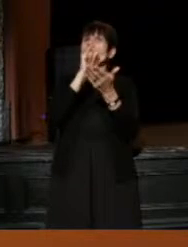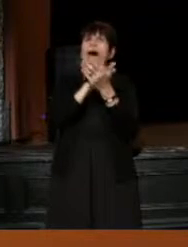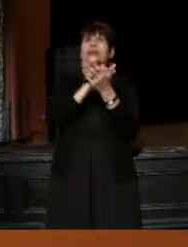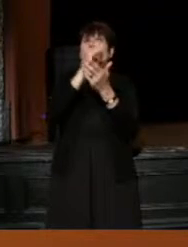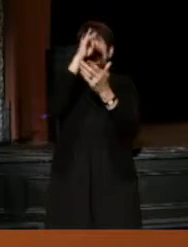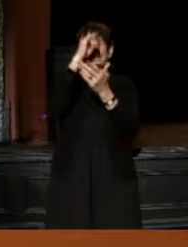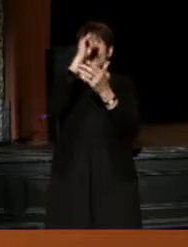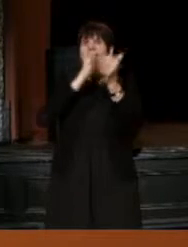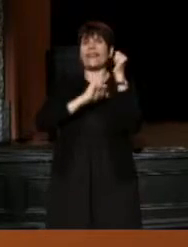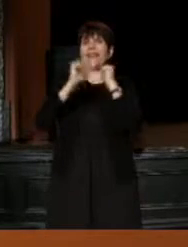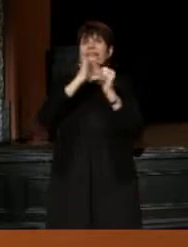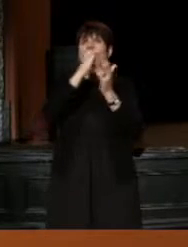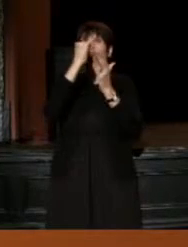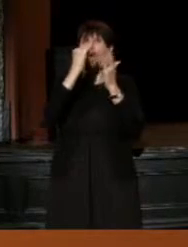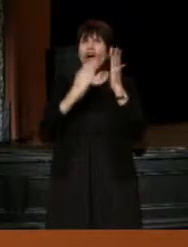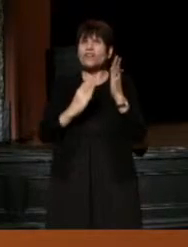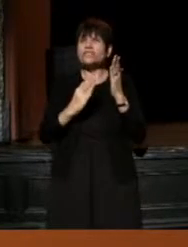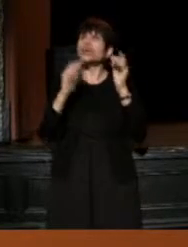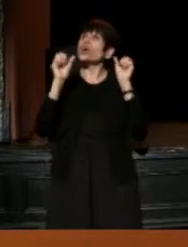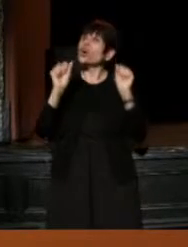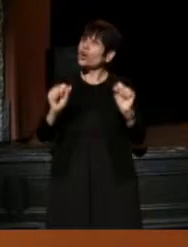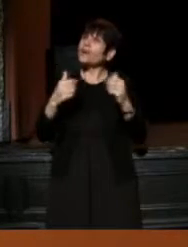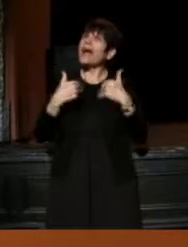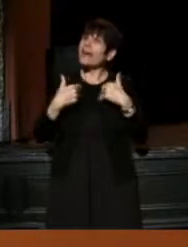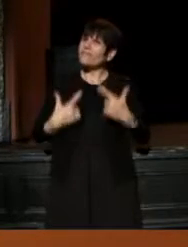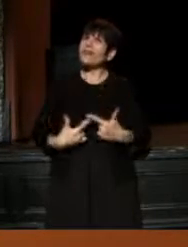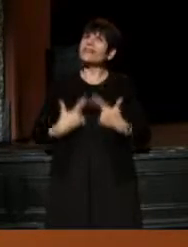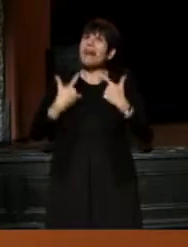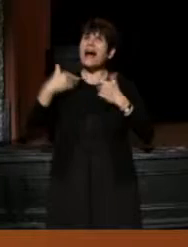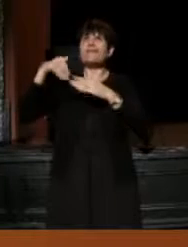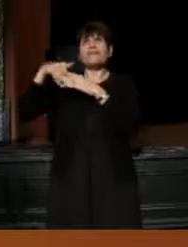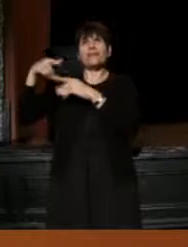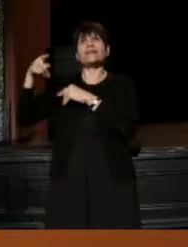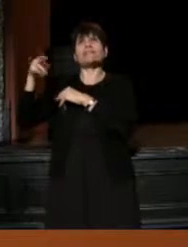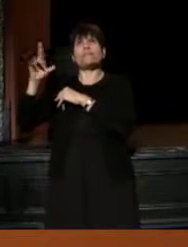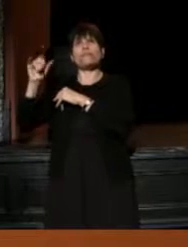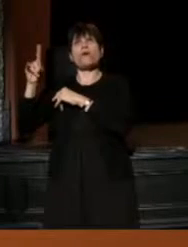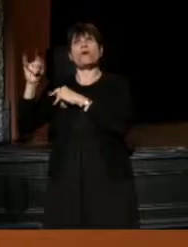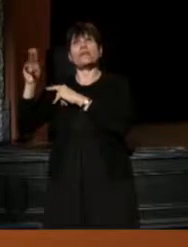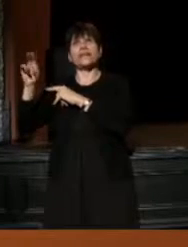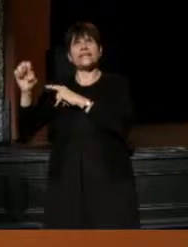that a theater artist could have a life in Providence," or Louisville.